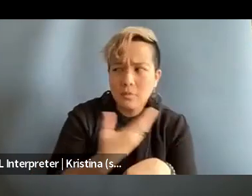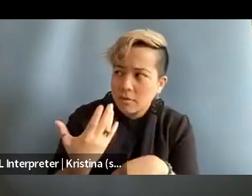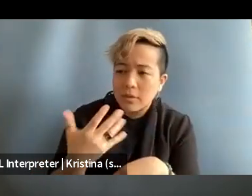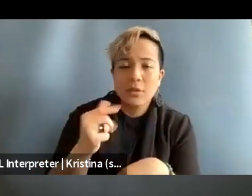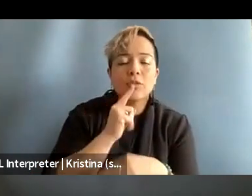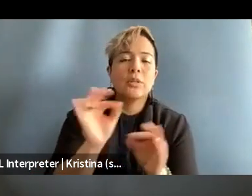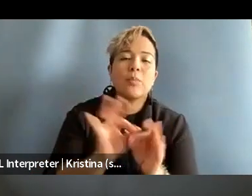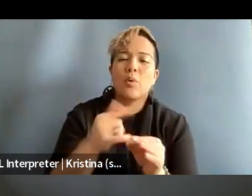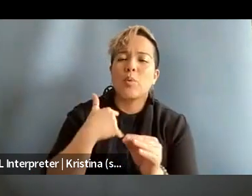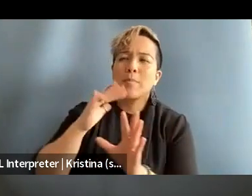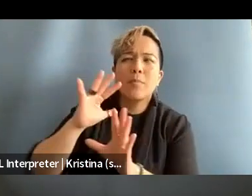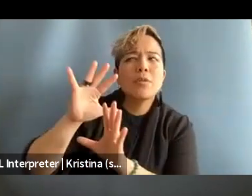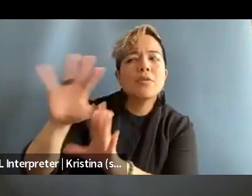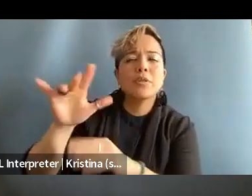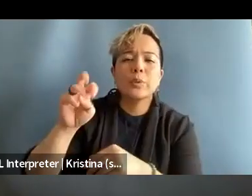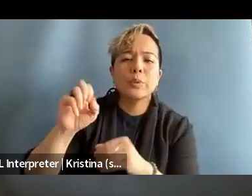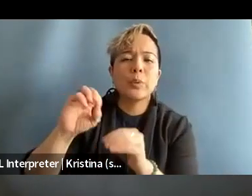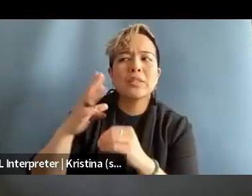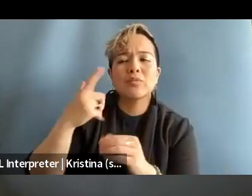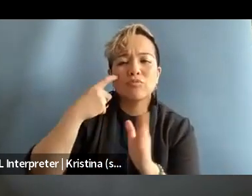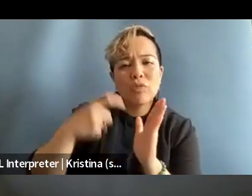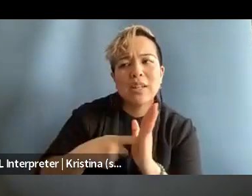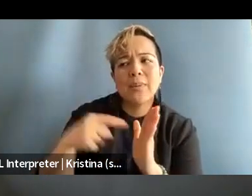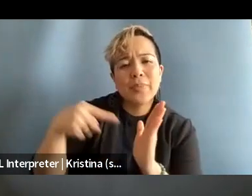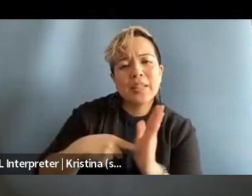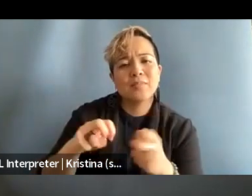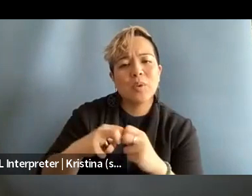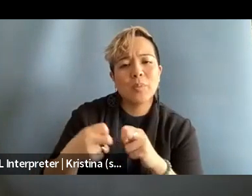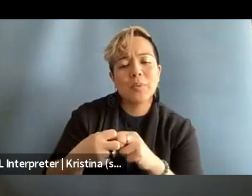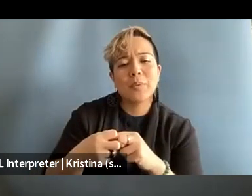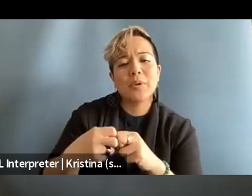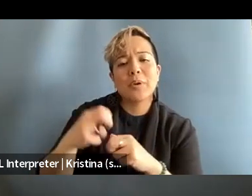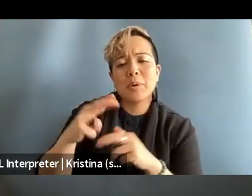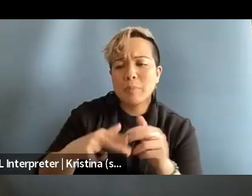that we pressure these news organizations to recognize this problem, build in systems of support